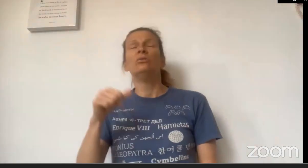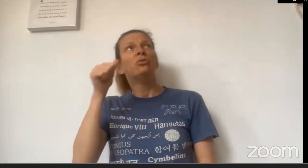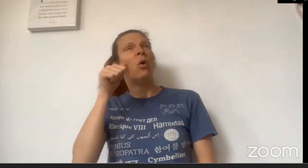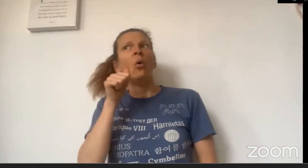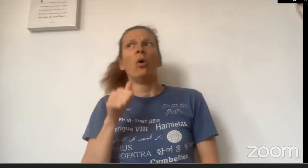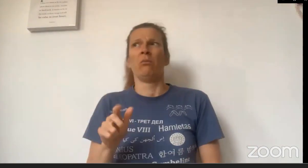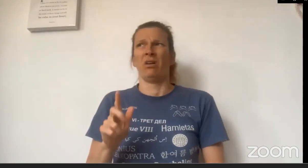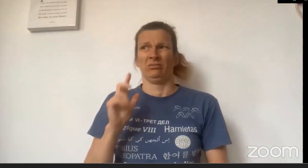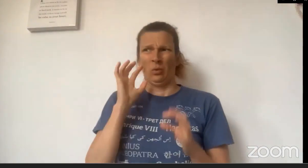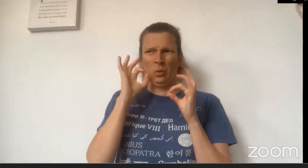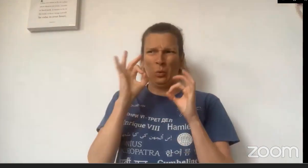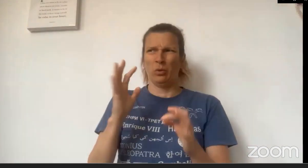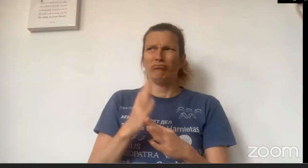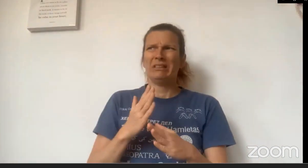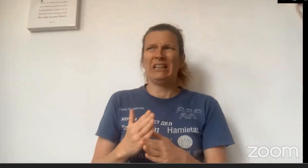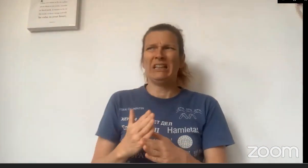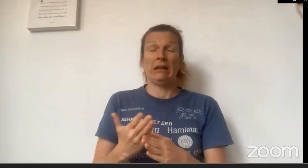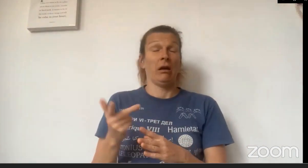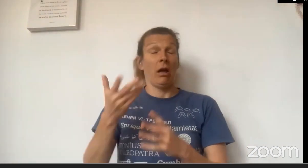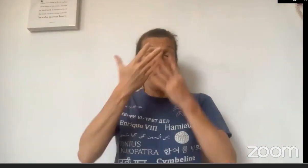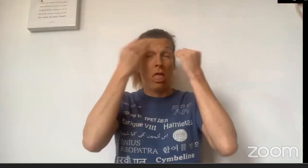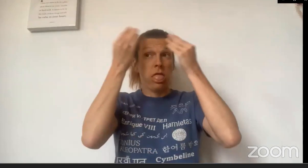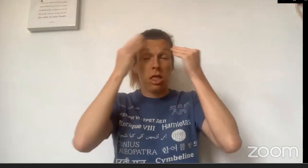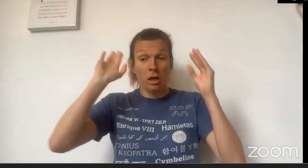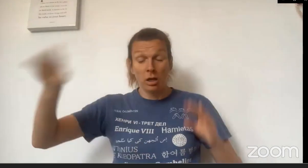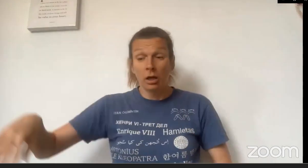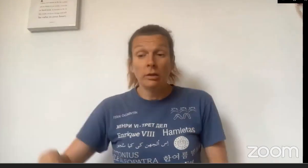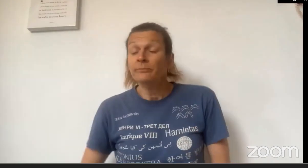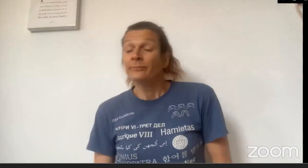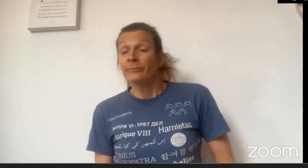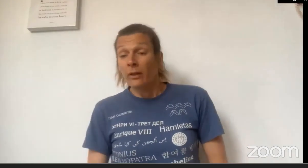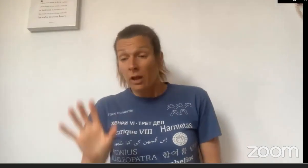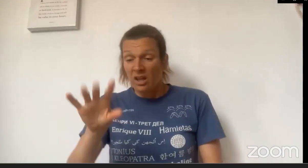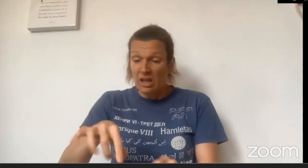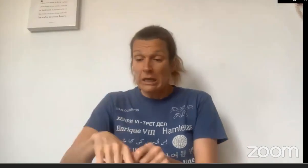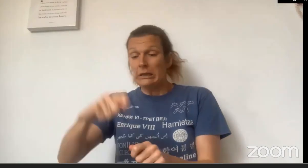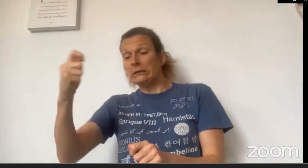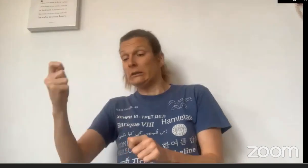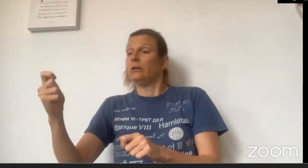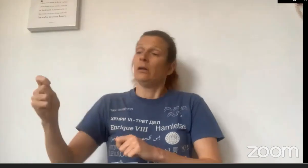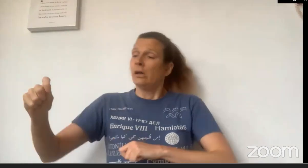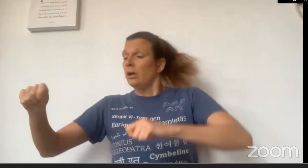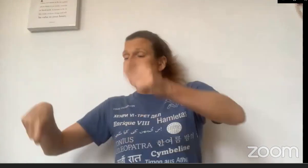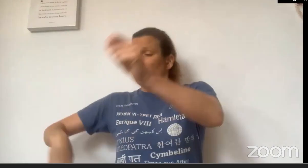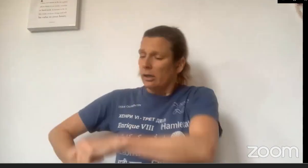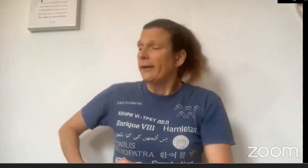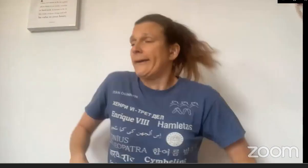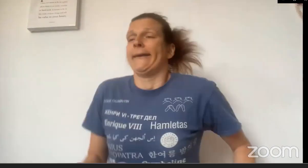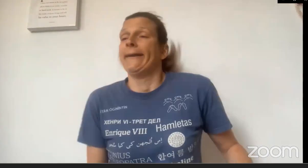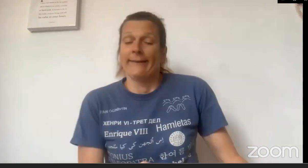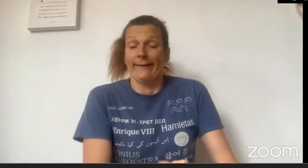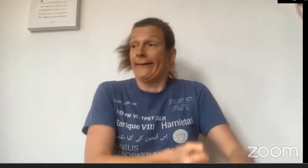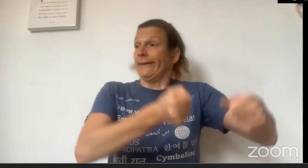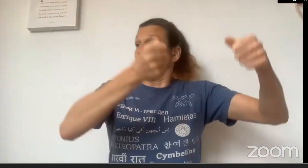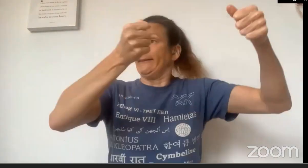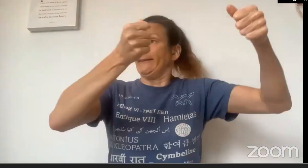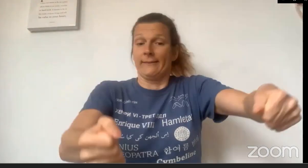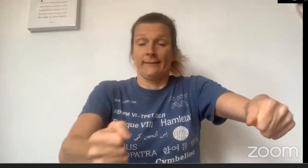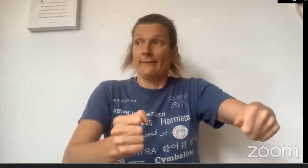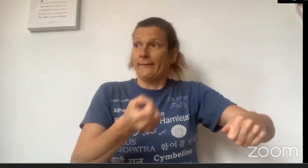"Yeah... it's been a long time, I've been busy..." anyway Little Red Riding Hood just ignored Grandma as she unpacked the